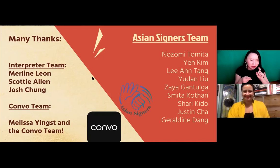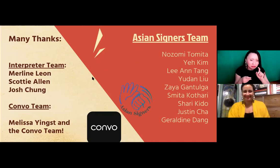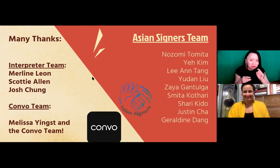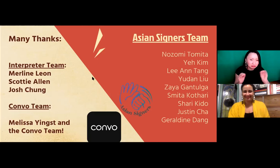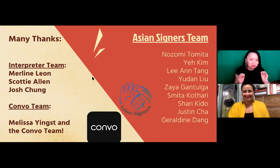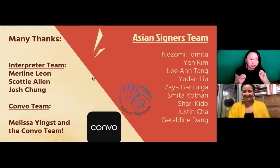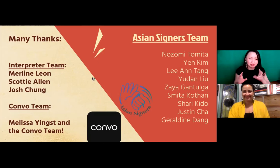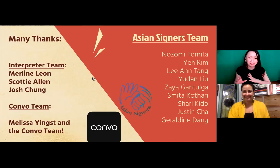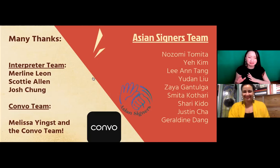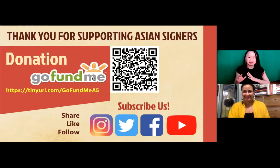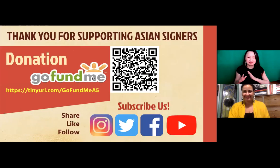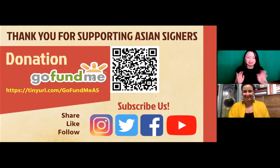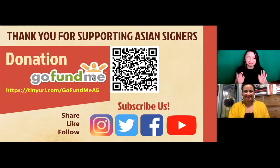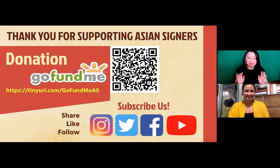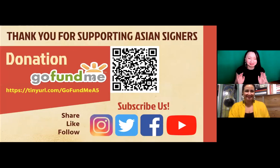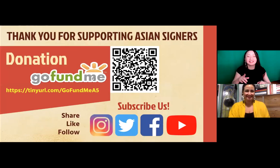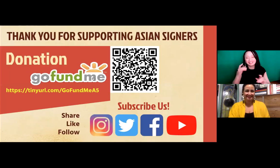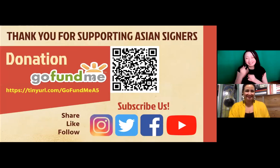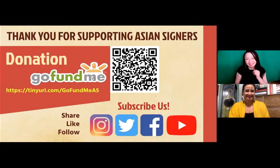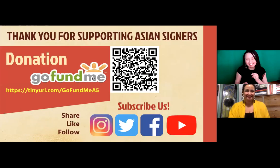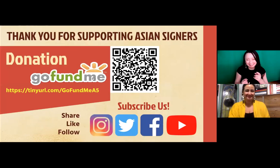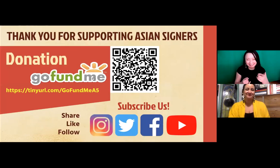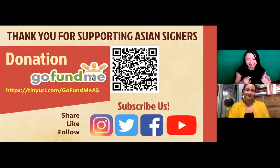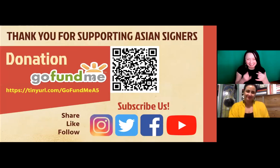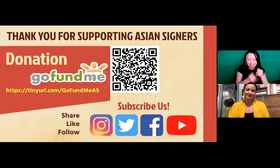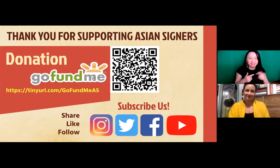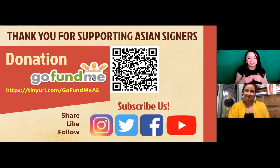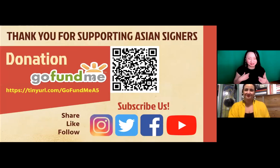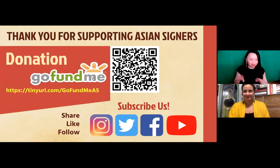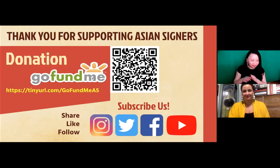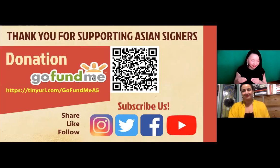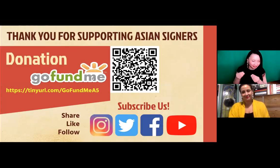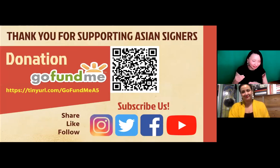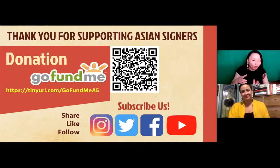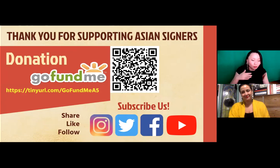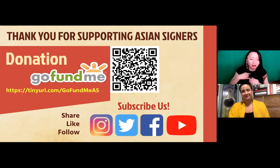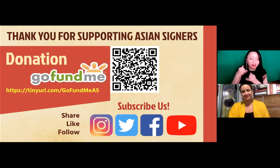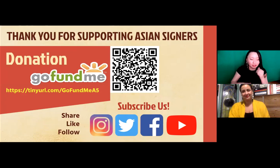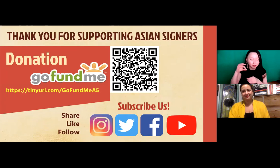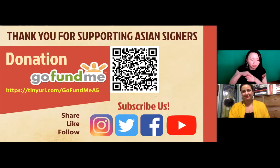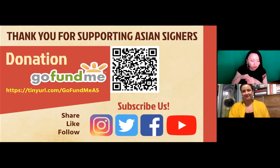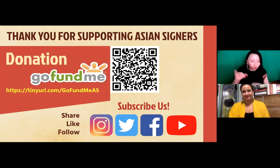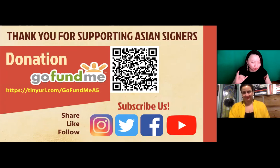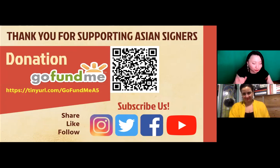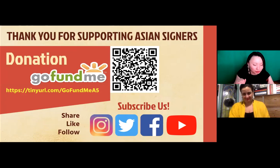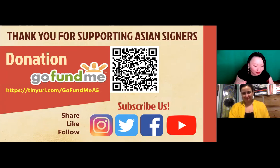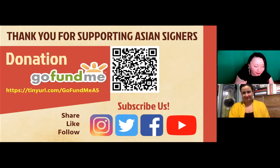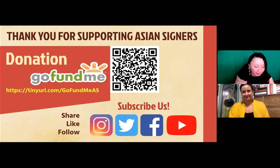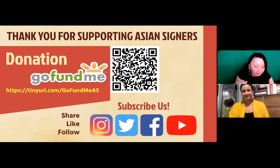We have another slide. Okay, last slide right here.